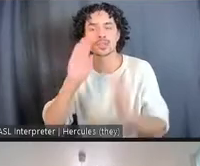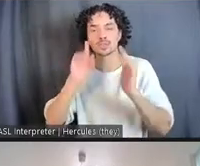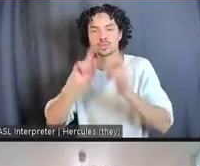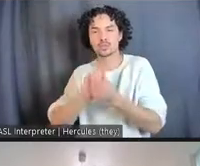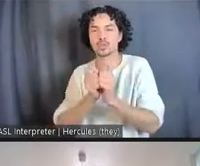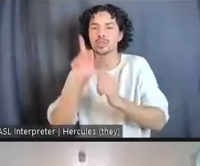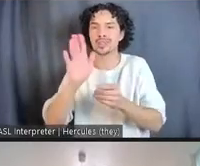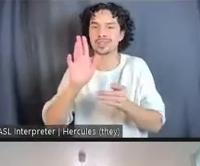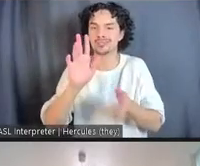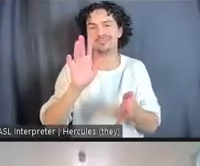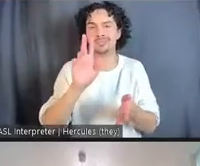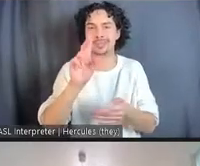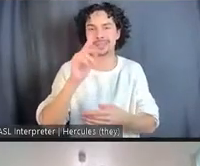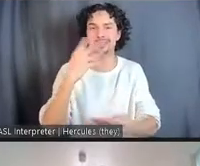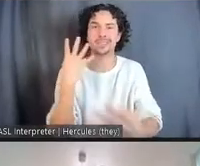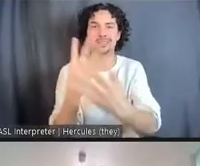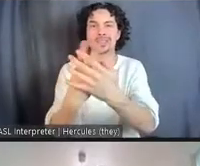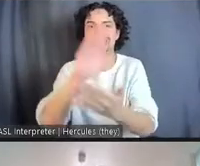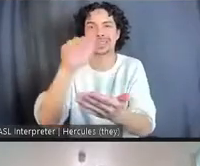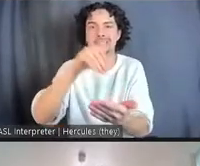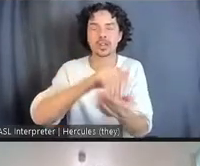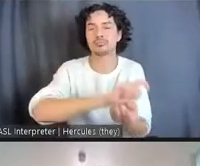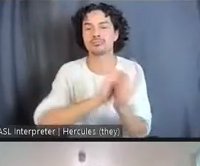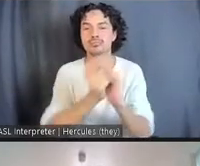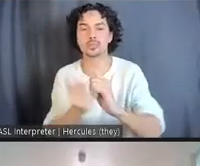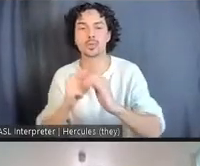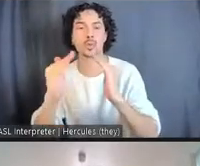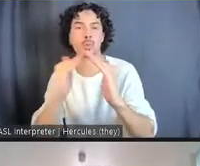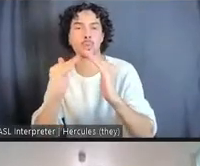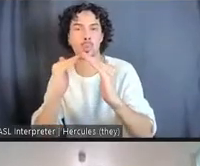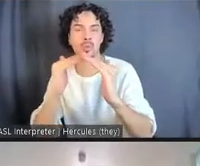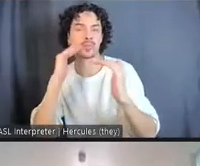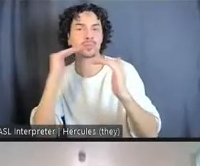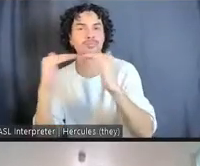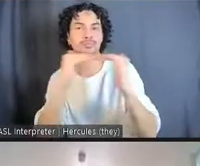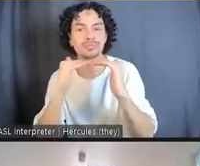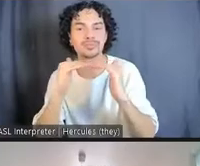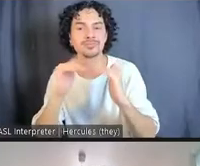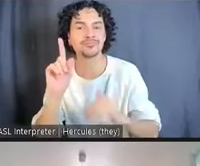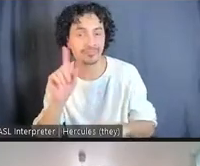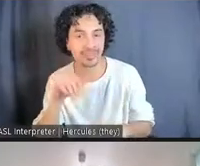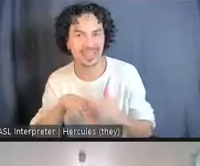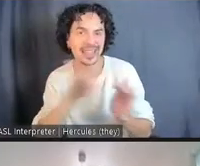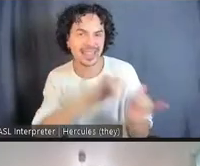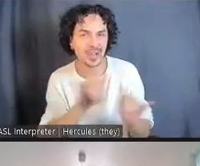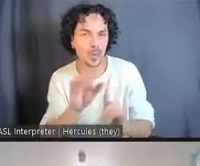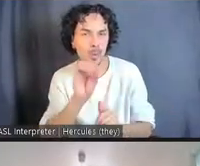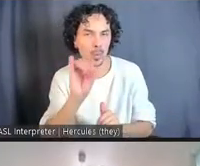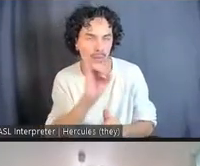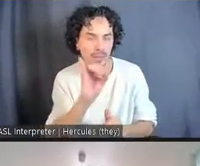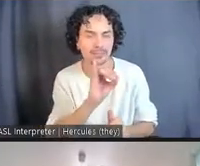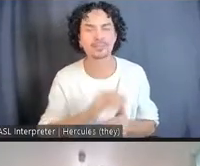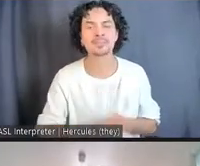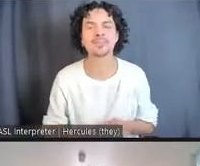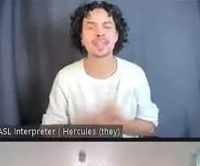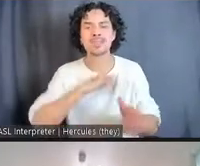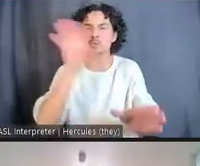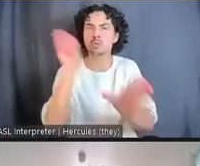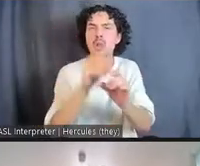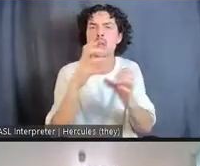And like Oakland includes a lot of co-location of different needs, but in